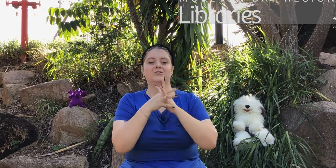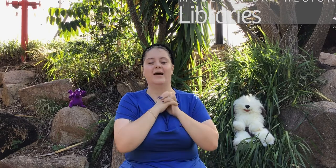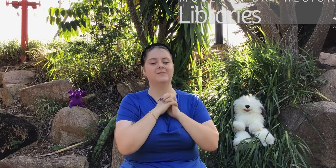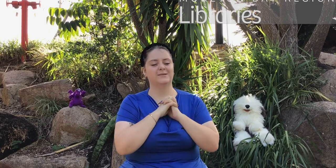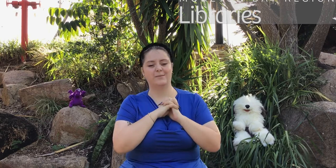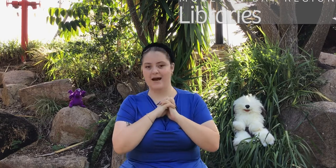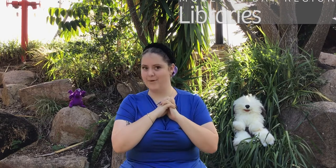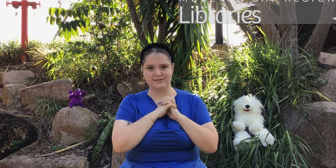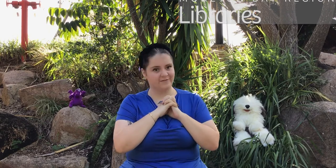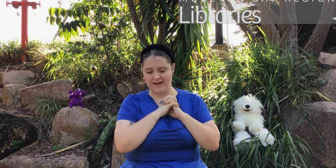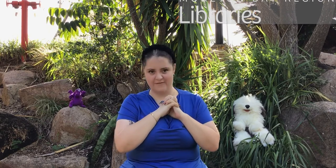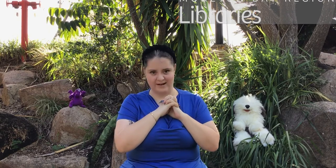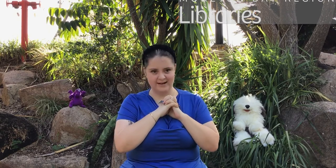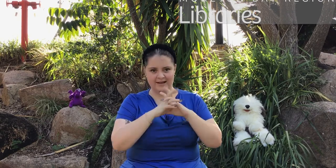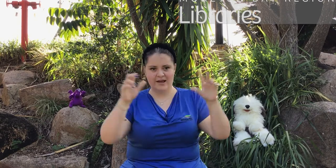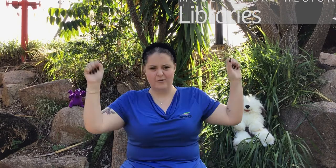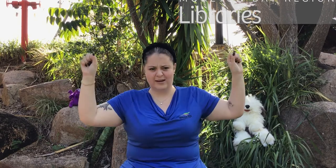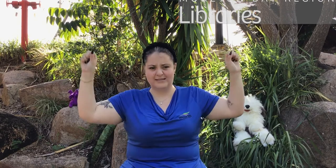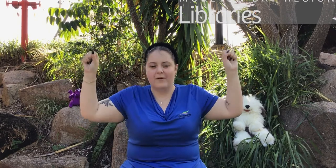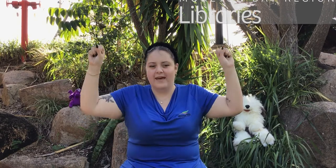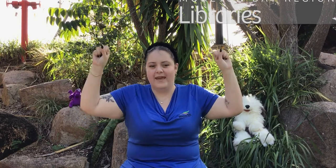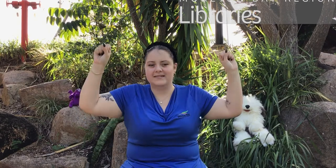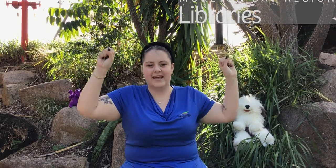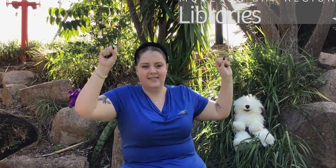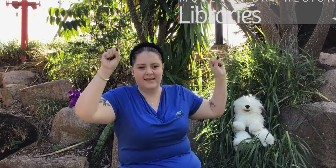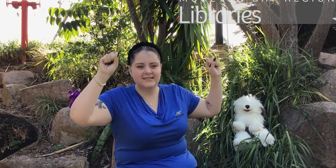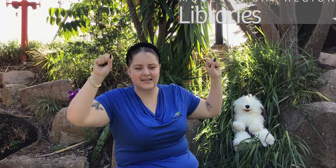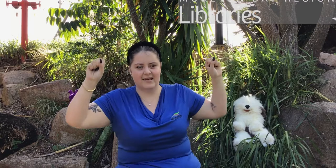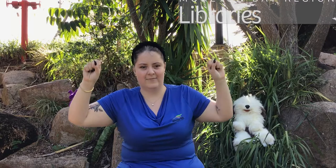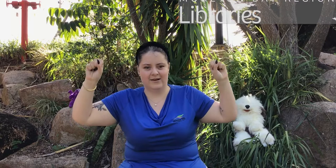happens to be my most favorite! We're going to start with our hands like this, we're going to